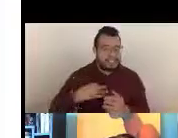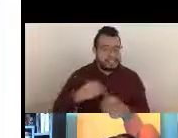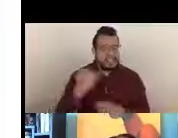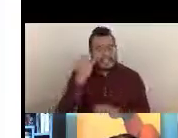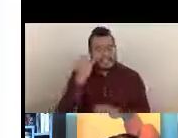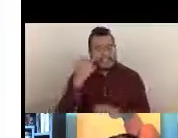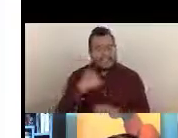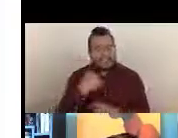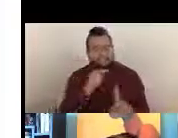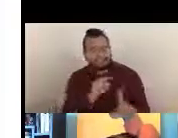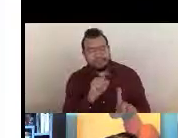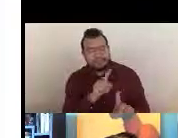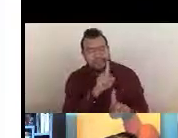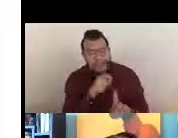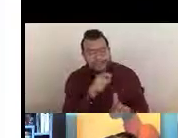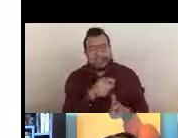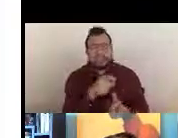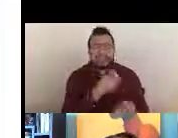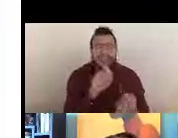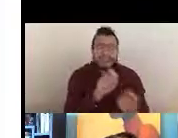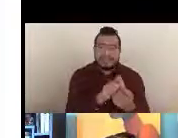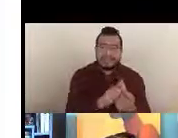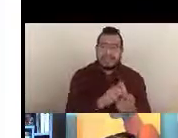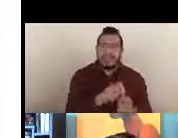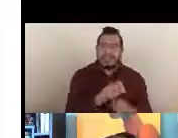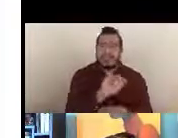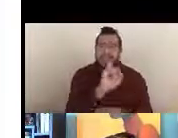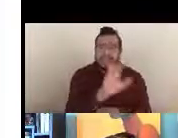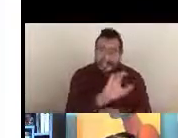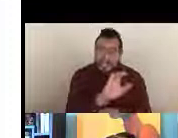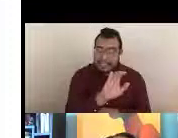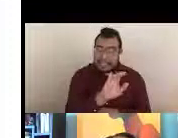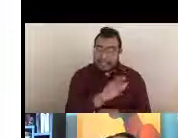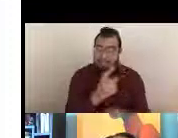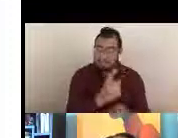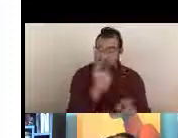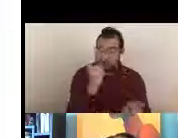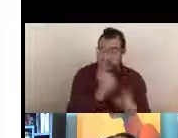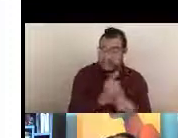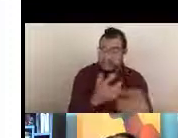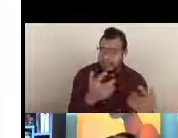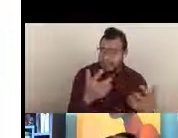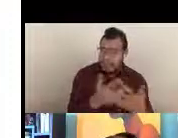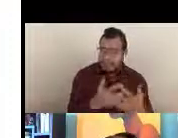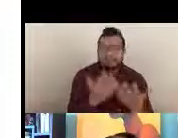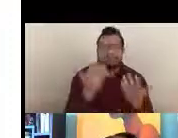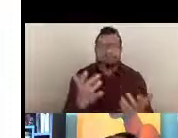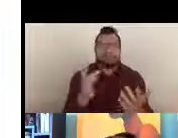or center is appropriate for your application, that's when you contact a program officer.